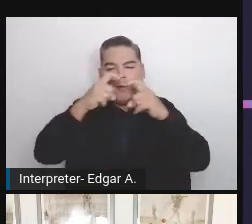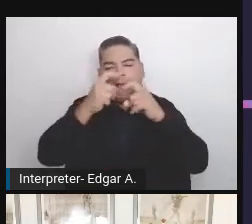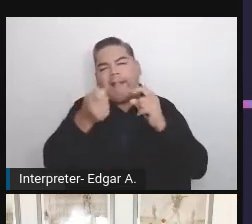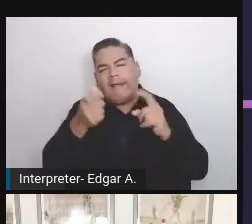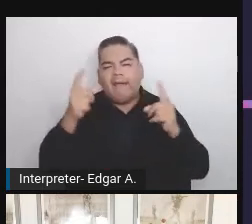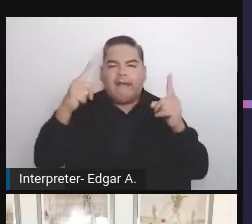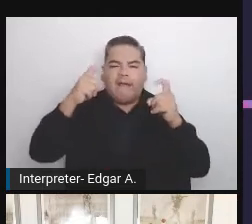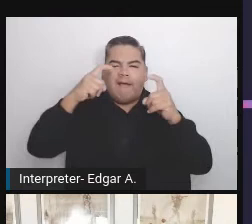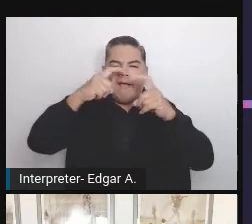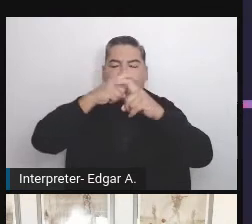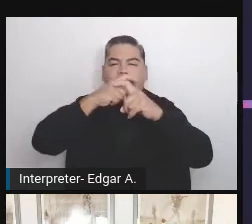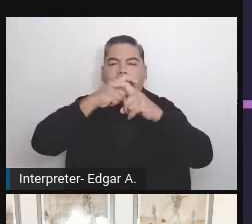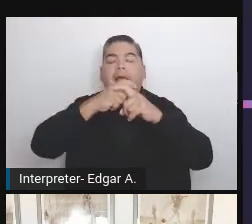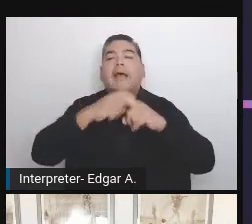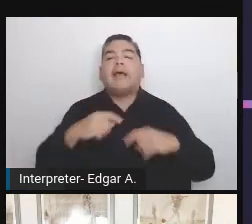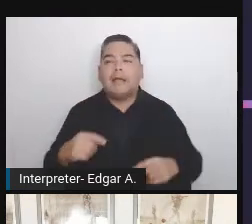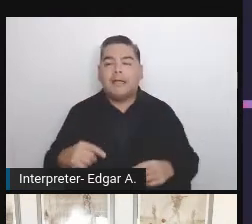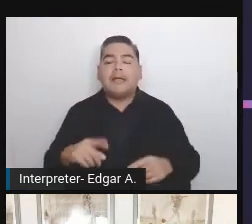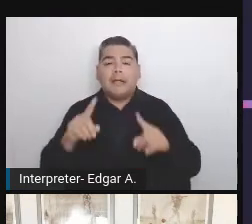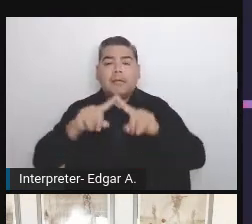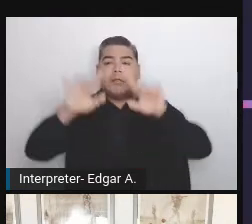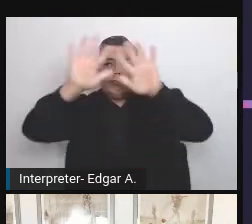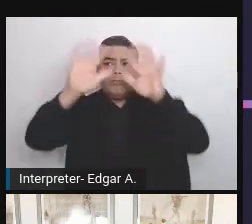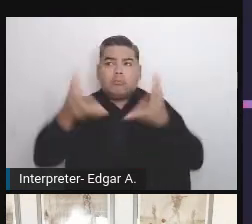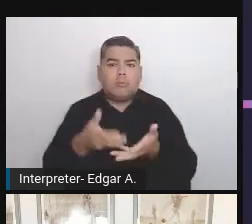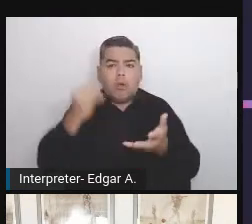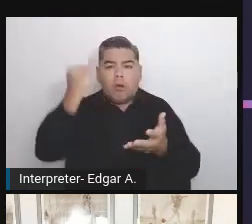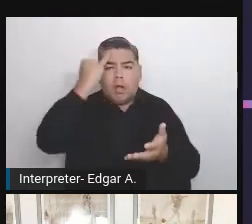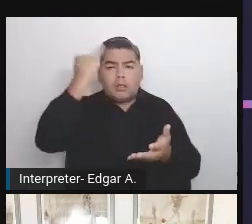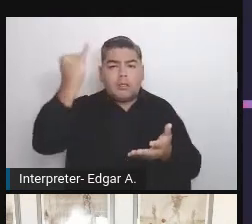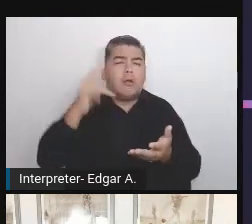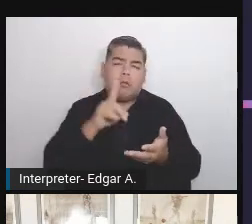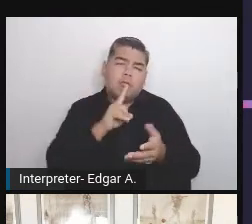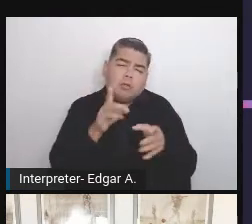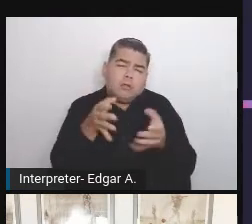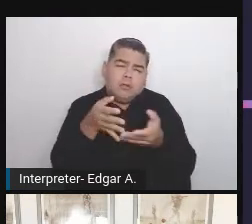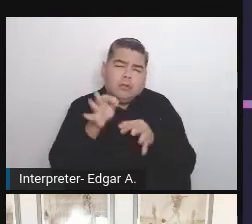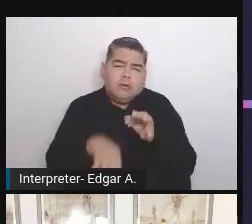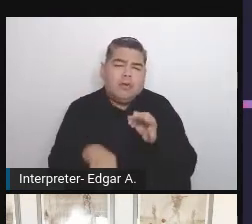the whole idea behind this is very simple. It's all about constant testing.